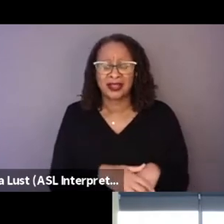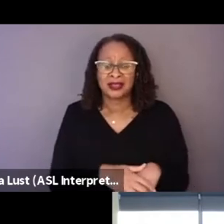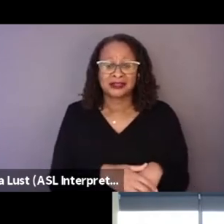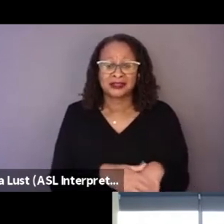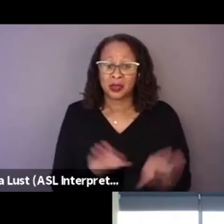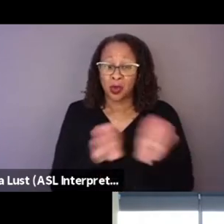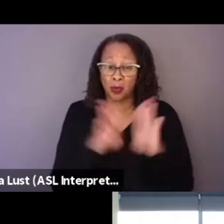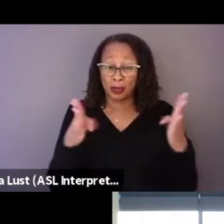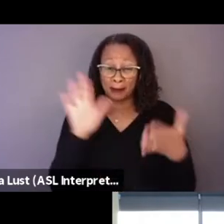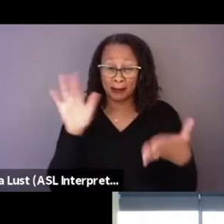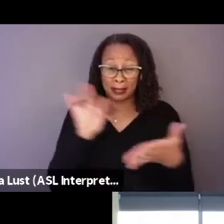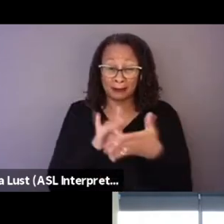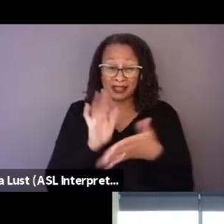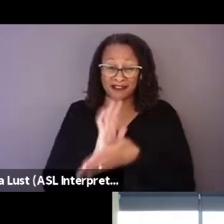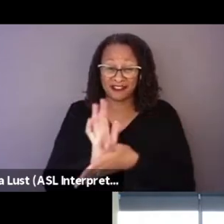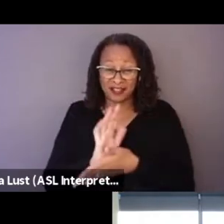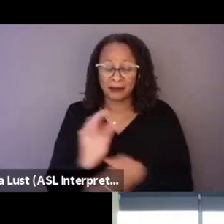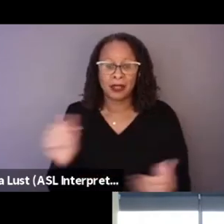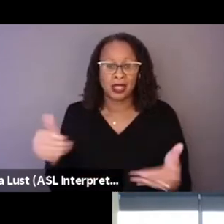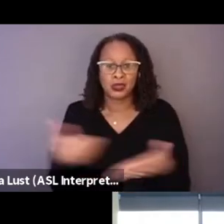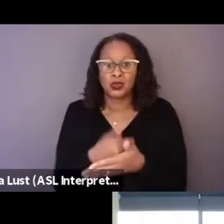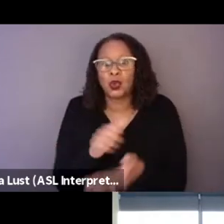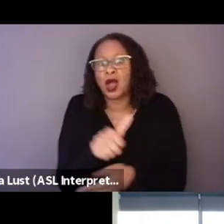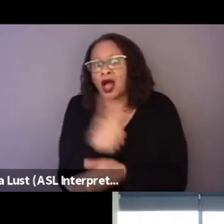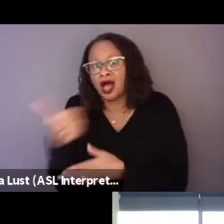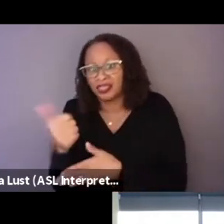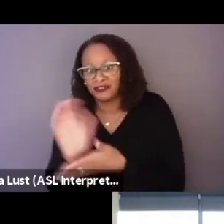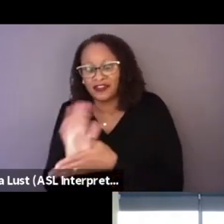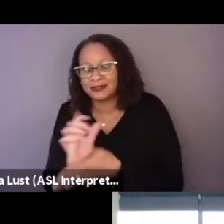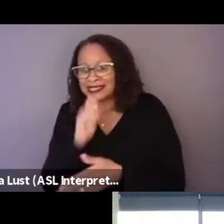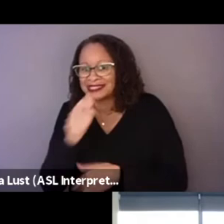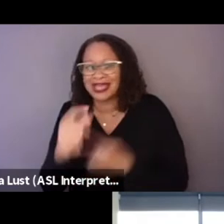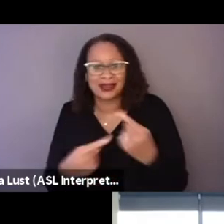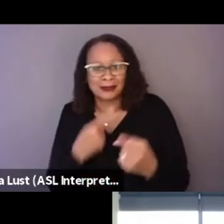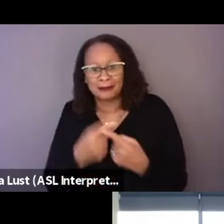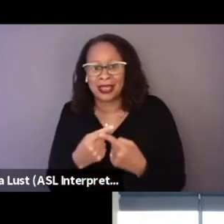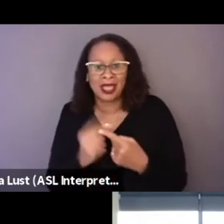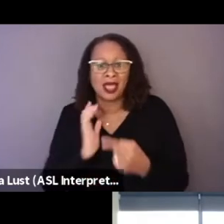this new whole other film, that isn't about our main characters anymore,